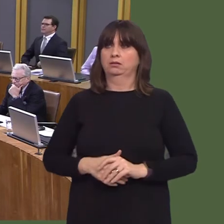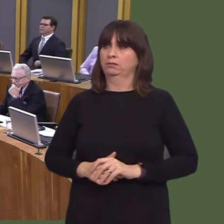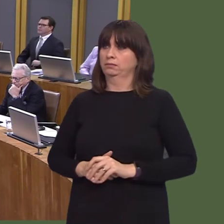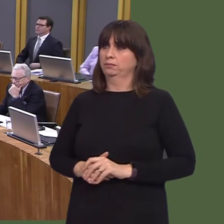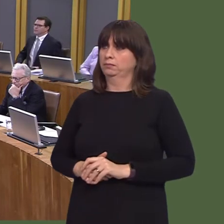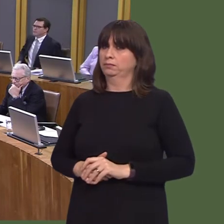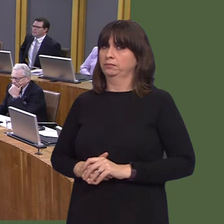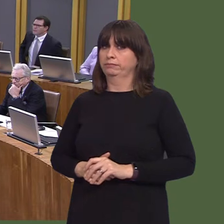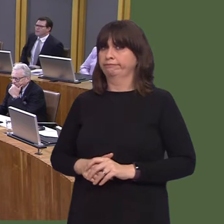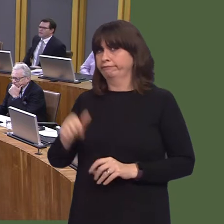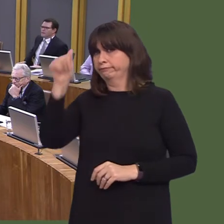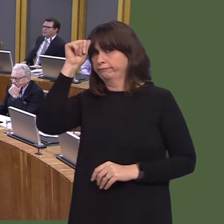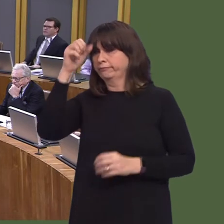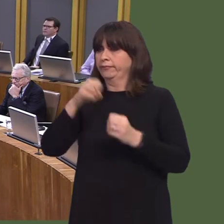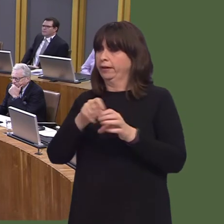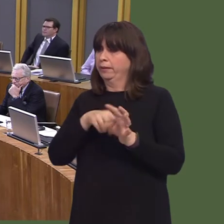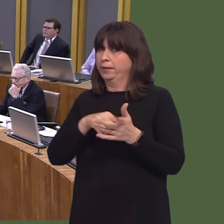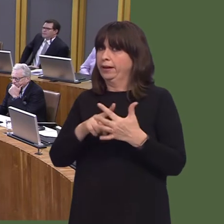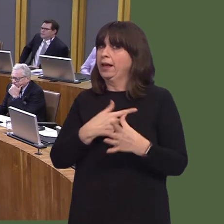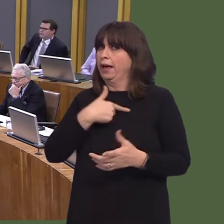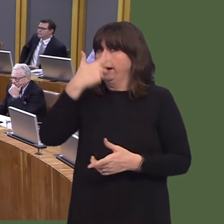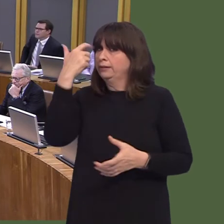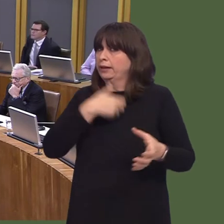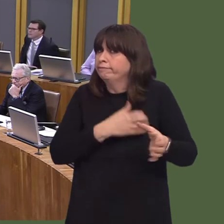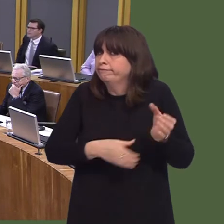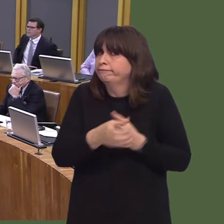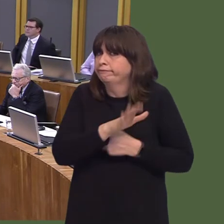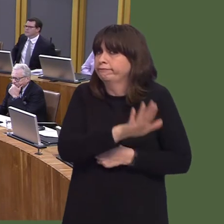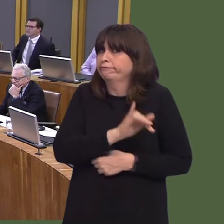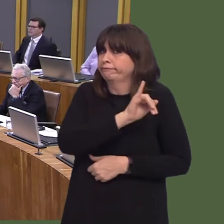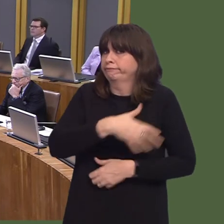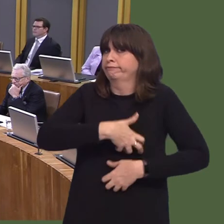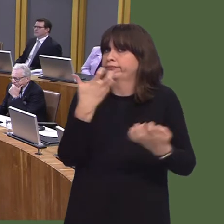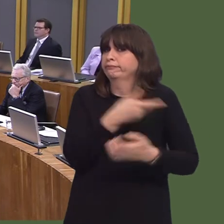The Caerphilly authority, which, of course, she represents part of, has £56.5 million,